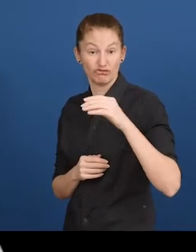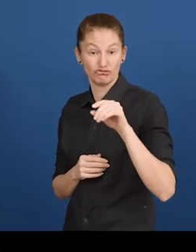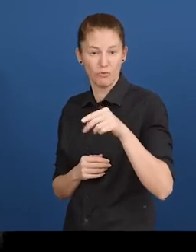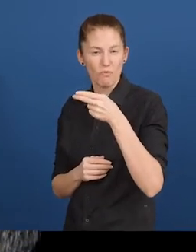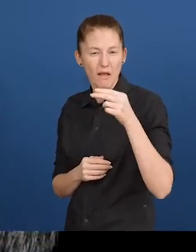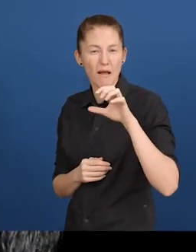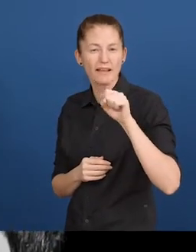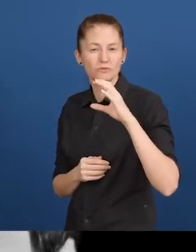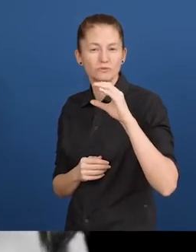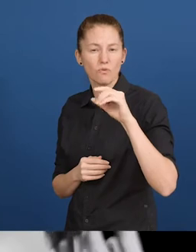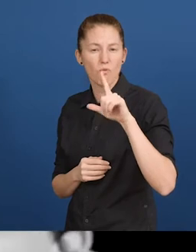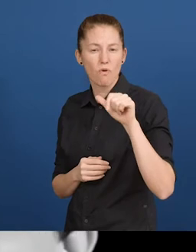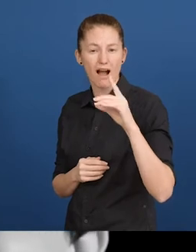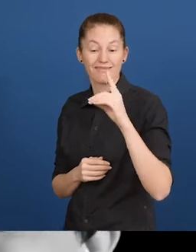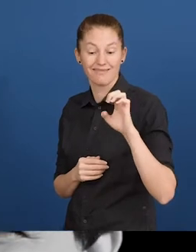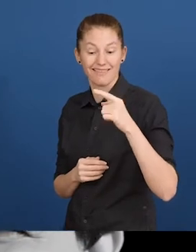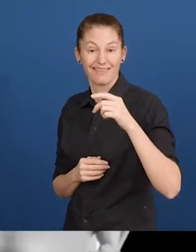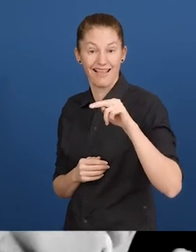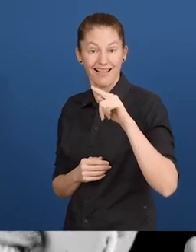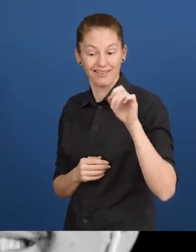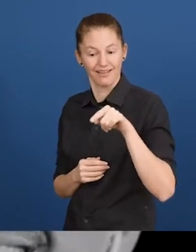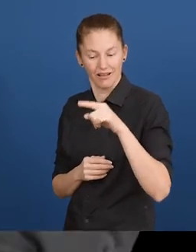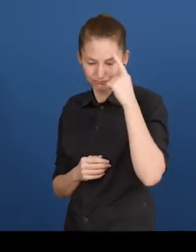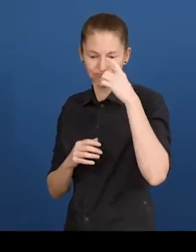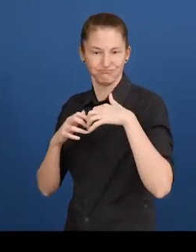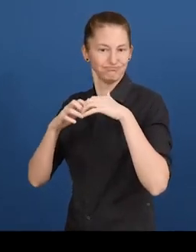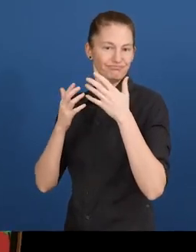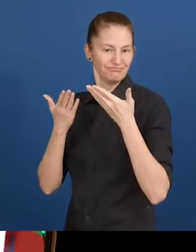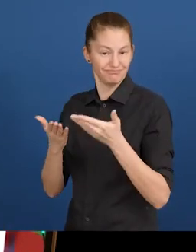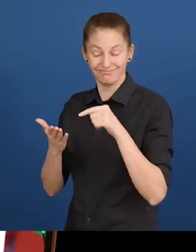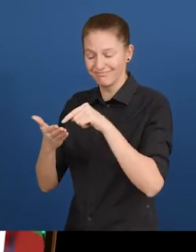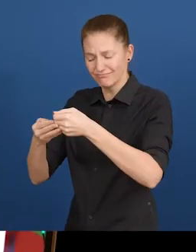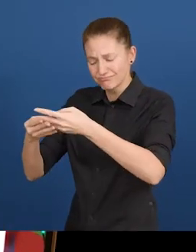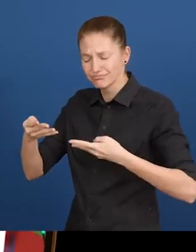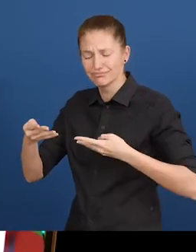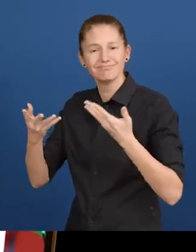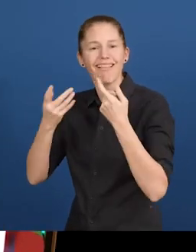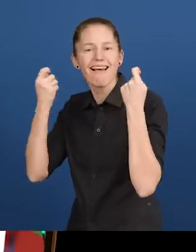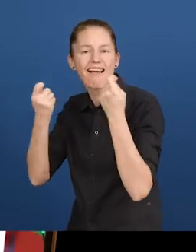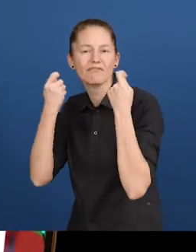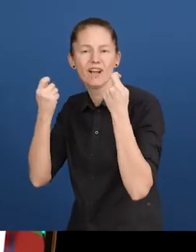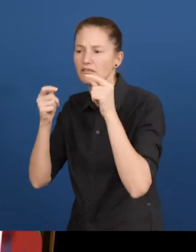that informs users where and when accessible events are taking place.